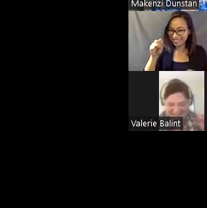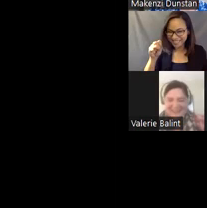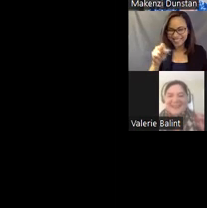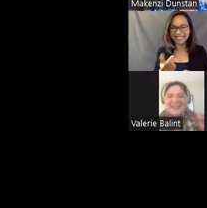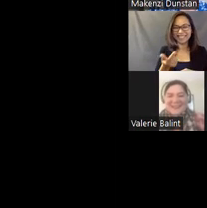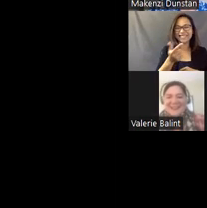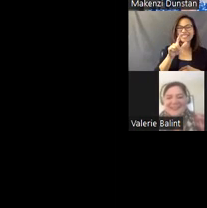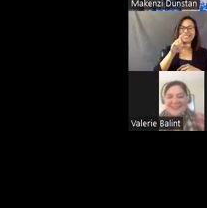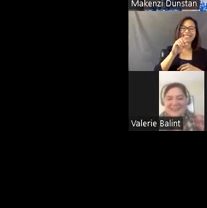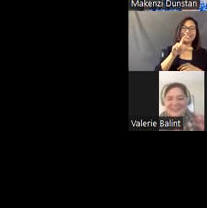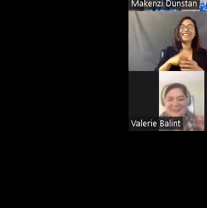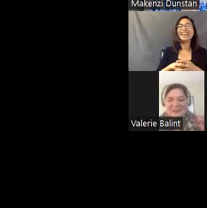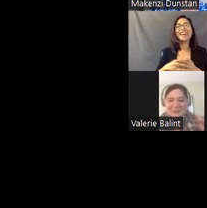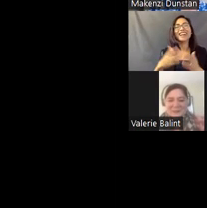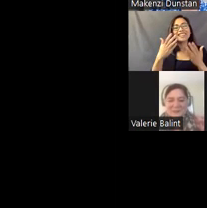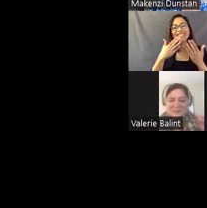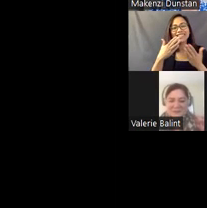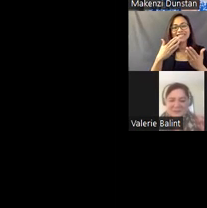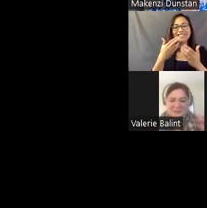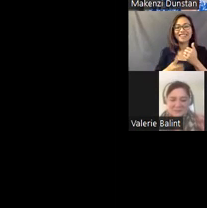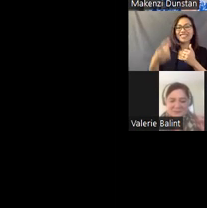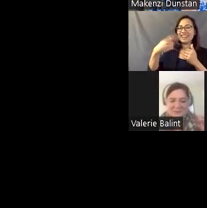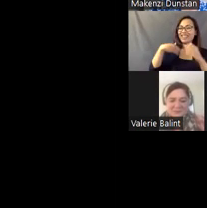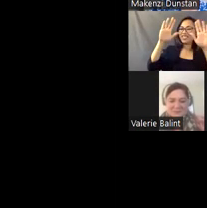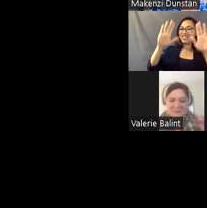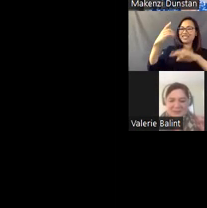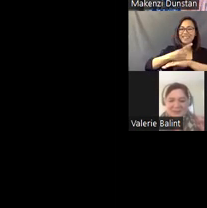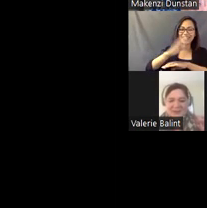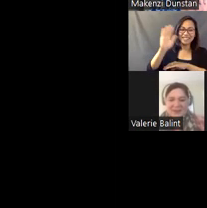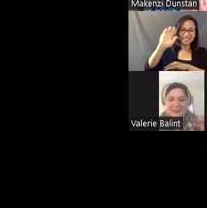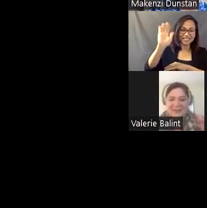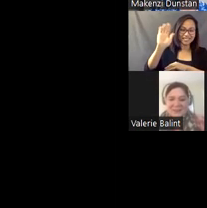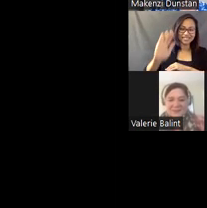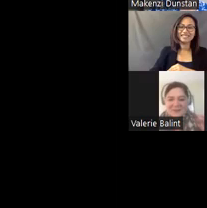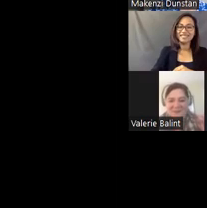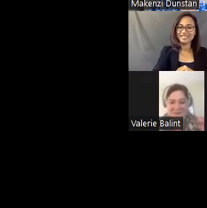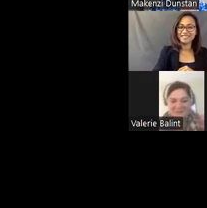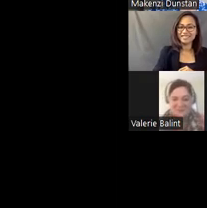Well thanks, everyone, and have a wonderful day!